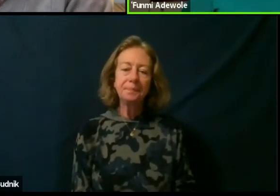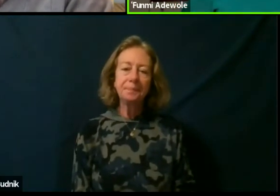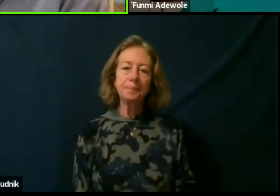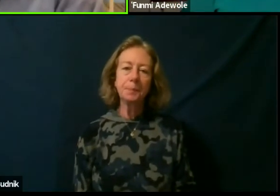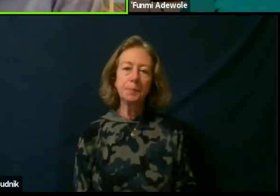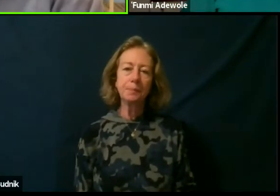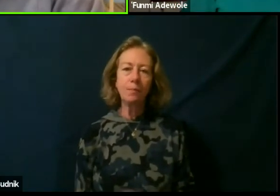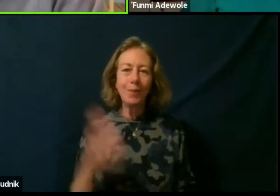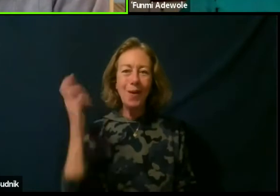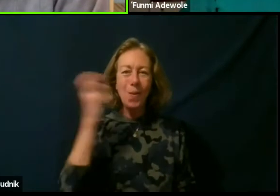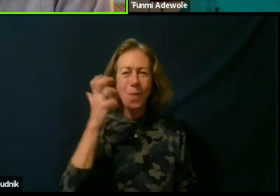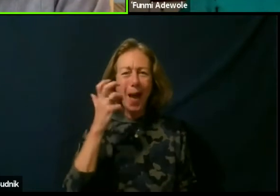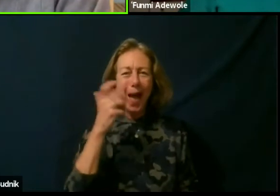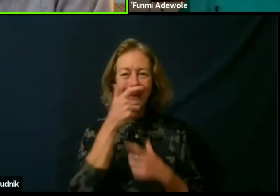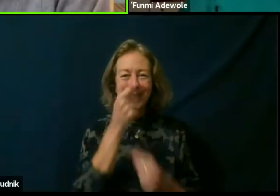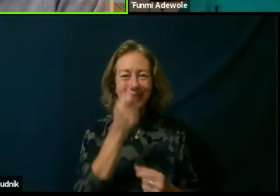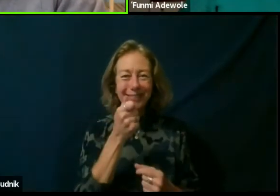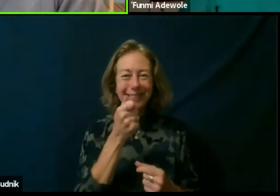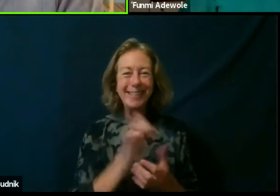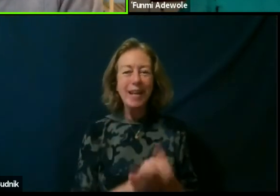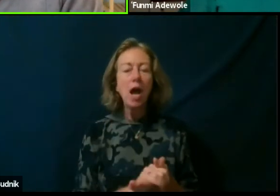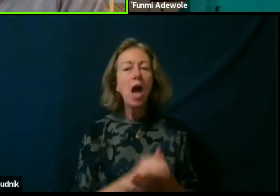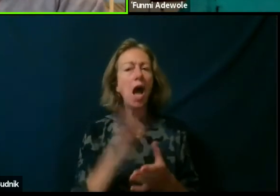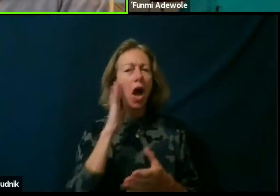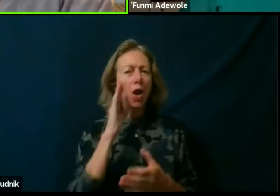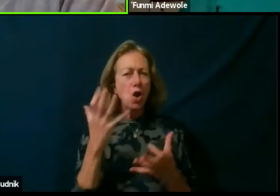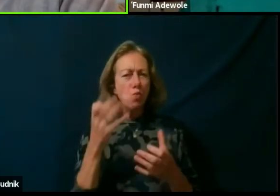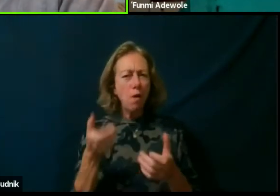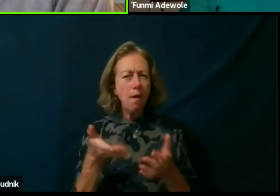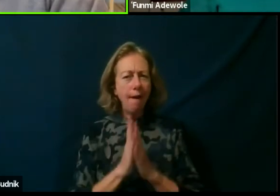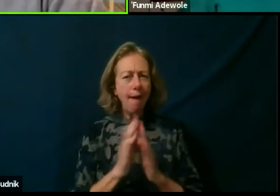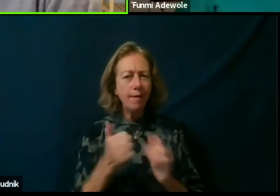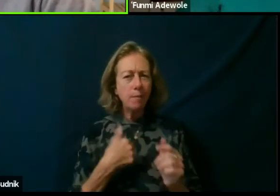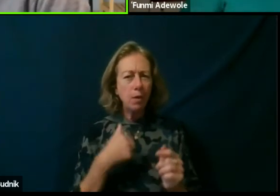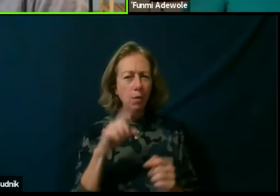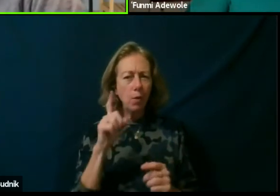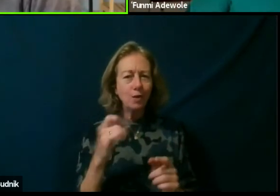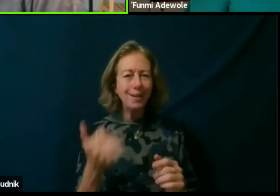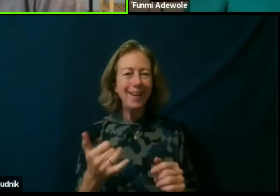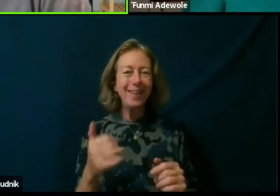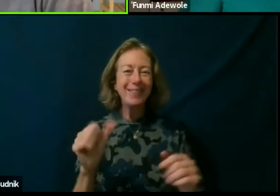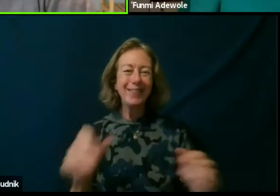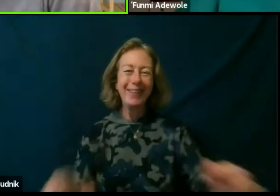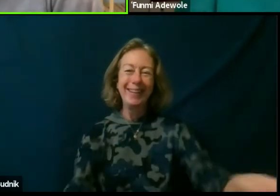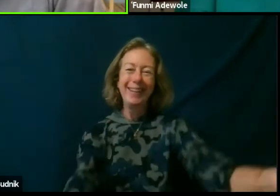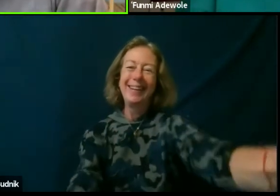Wow, interesting. Okay, I know you are meant to ask me a question now, so let's do it.